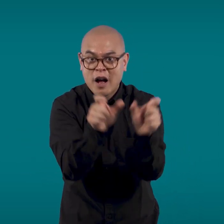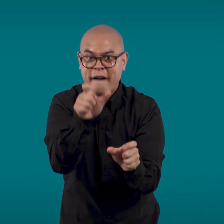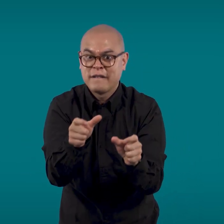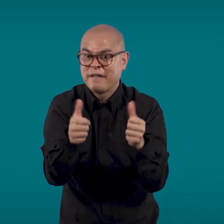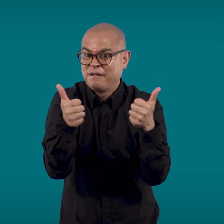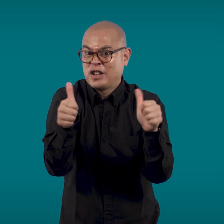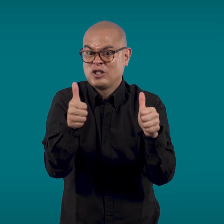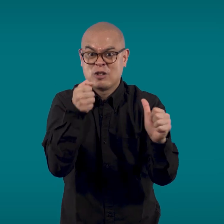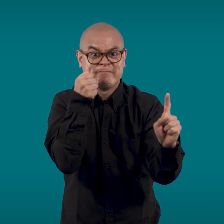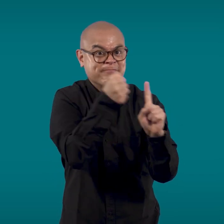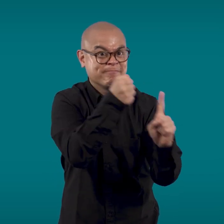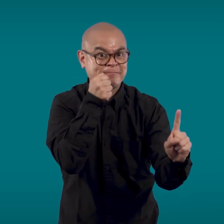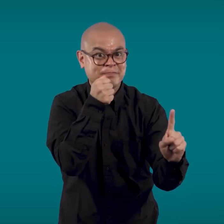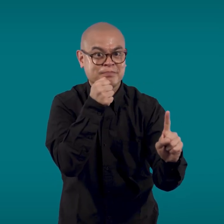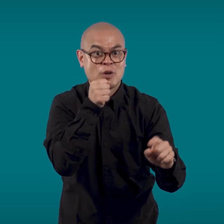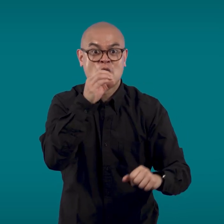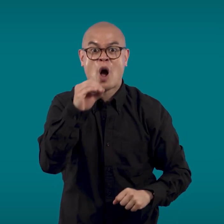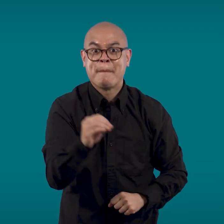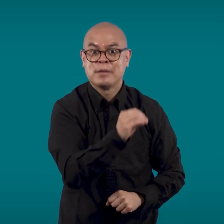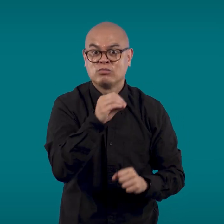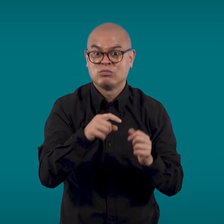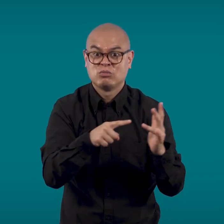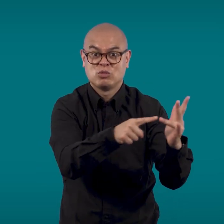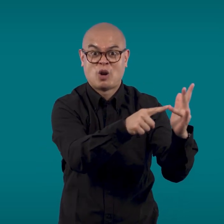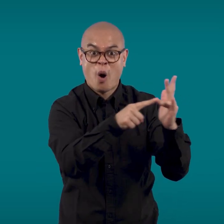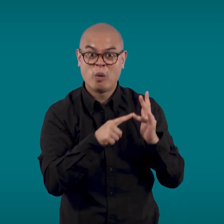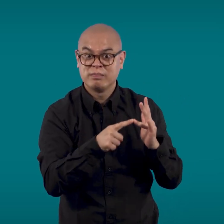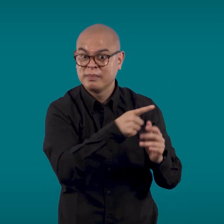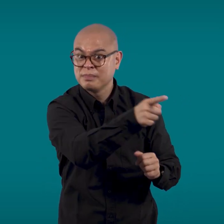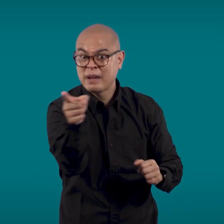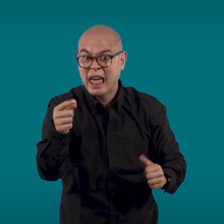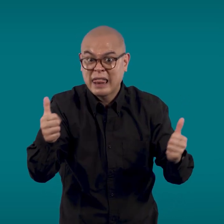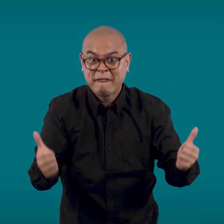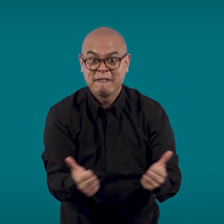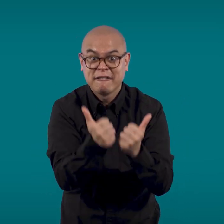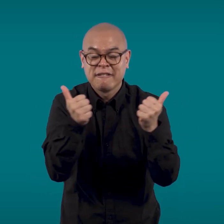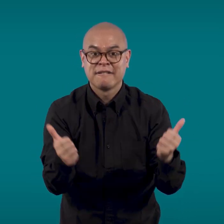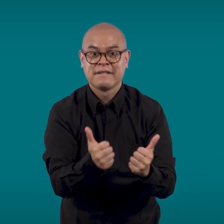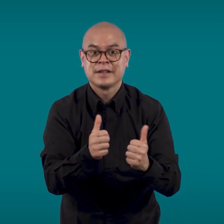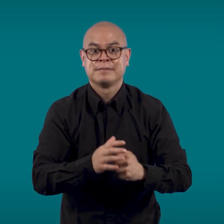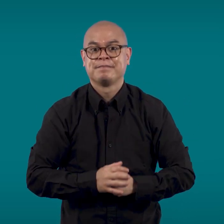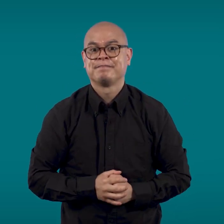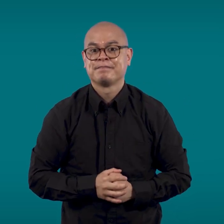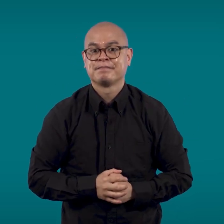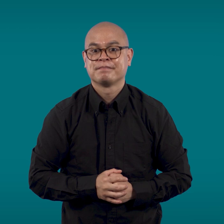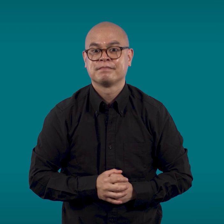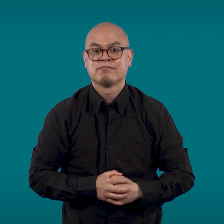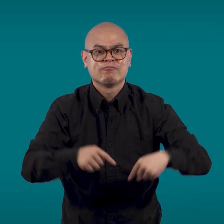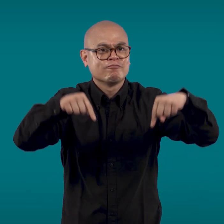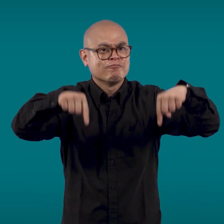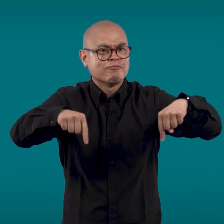If the compensation provided by Optus was enough to meet the needs of customers.